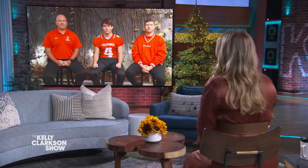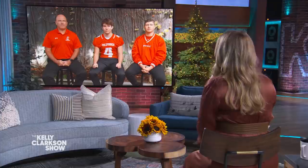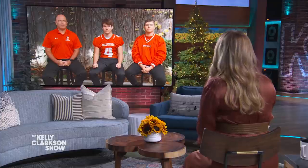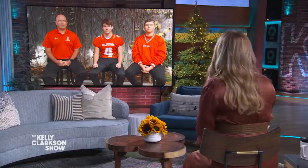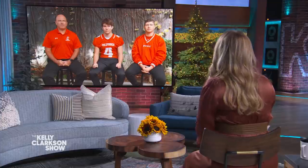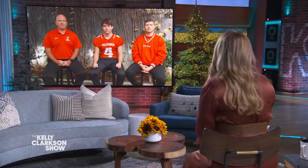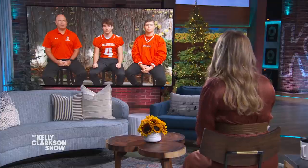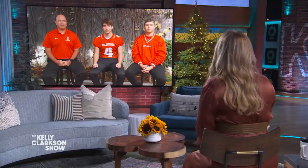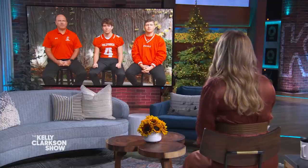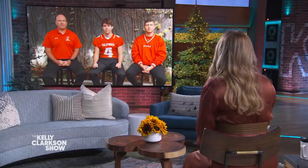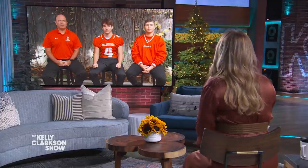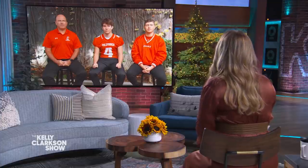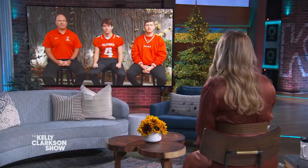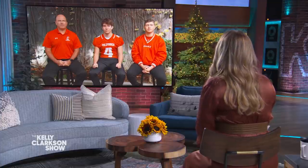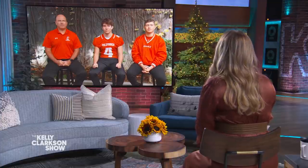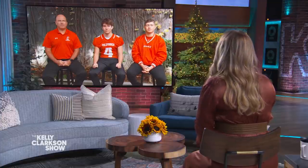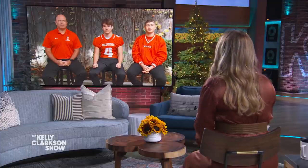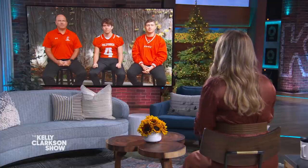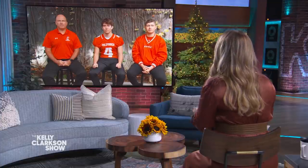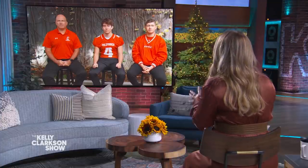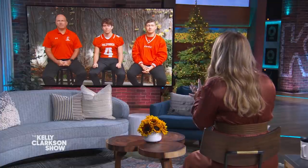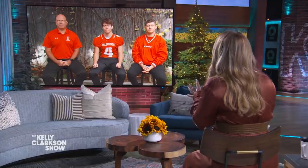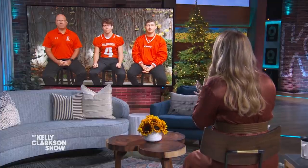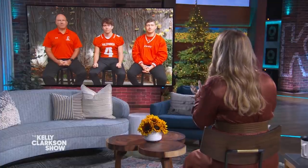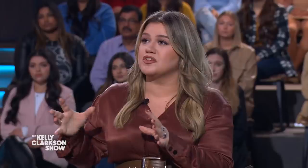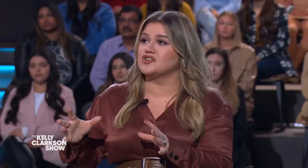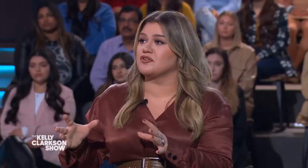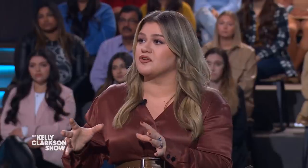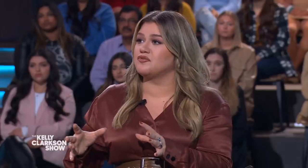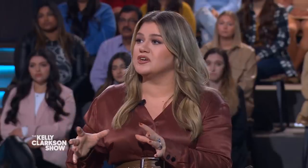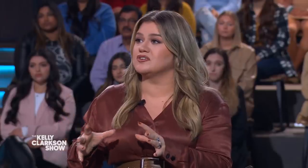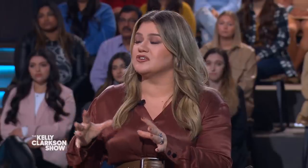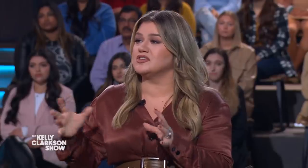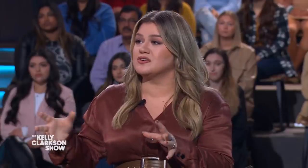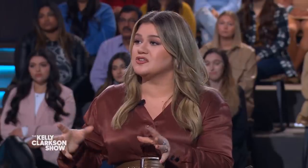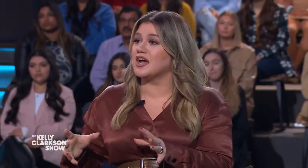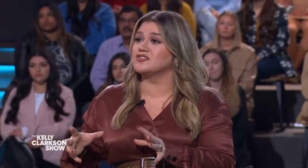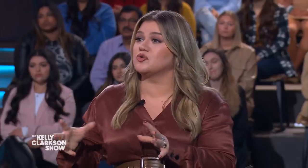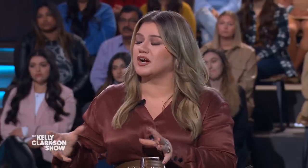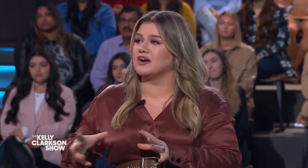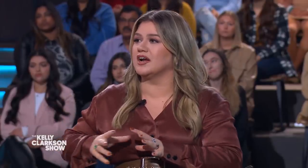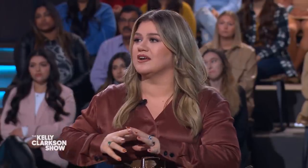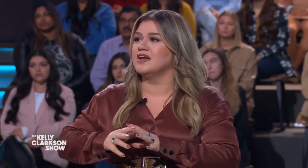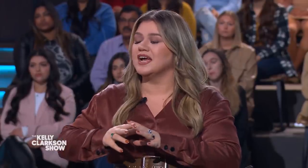It's an amazing thing how, you know, y'all learn to work with each other on the field and you see those signs quicker.